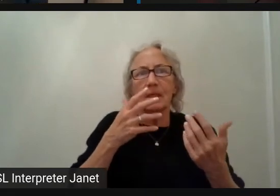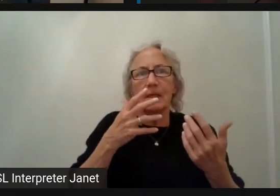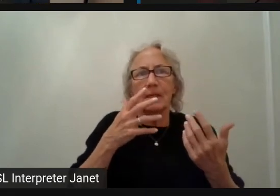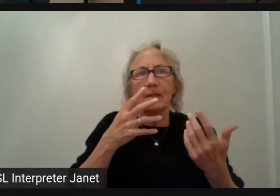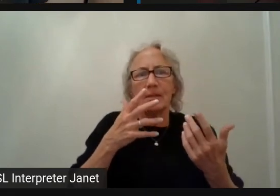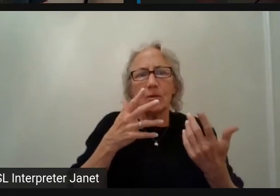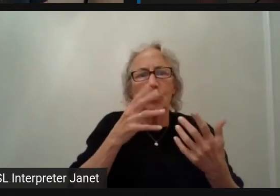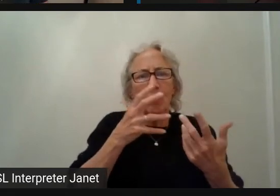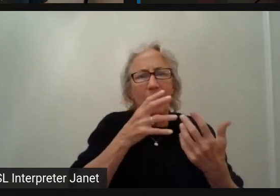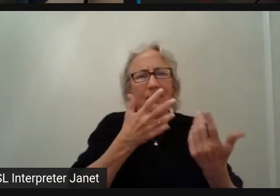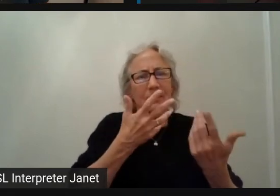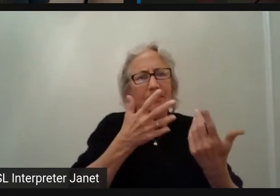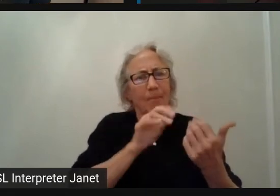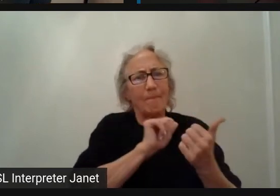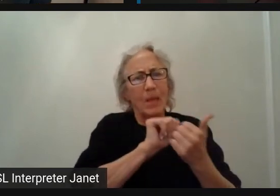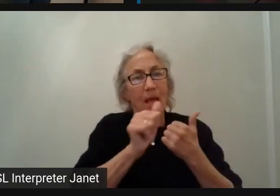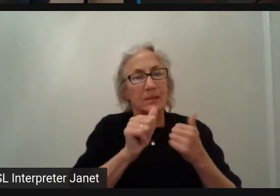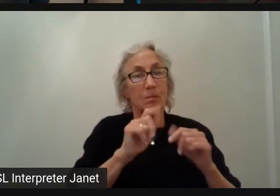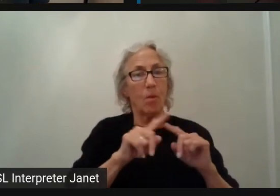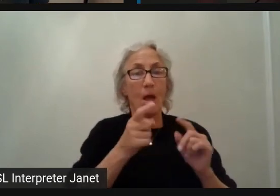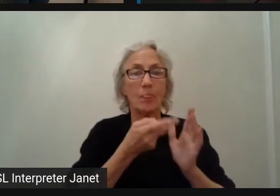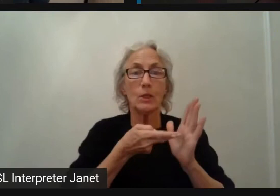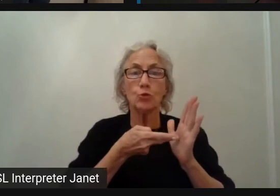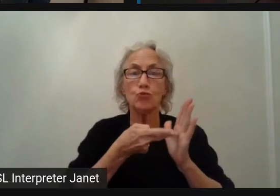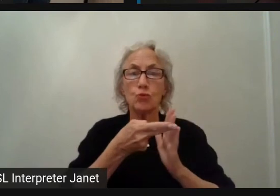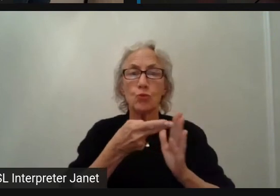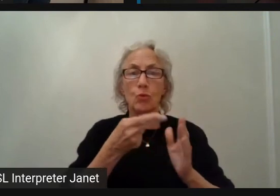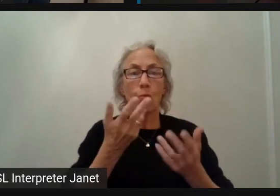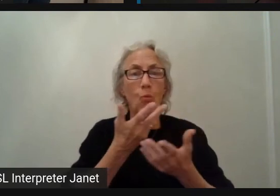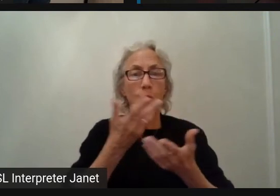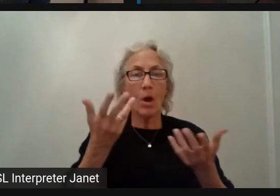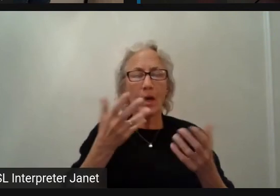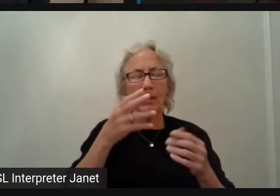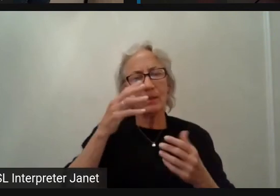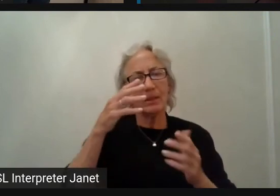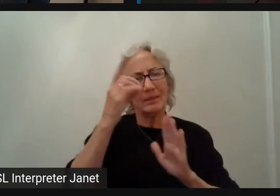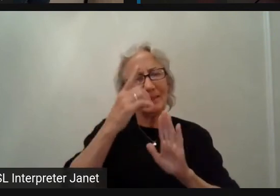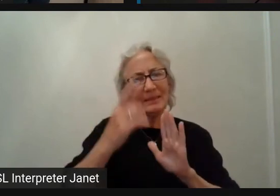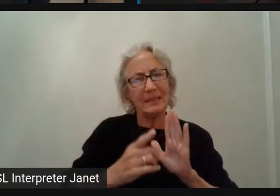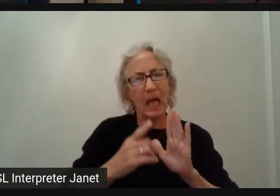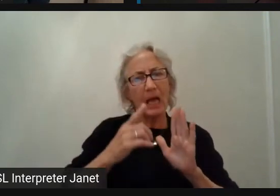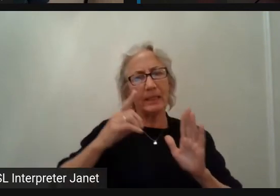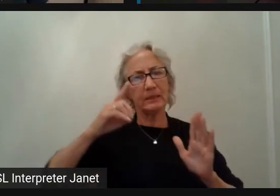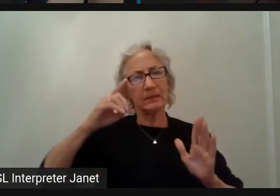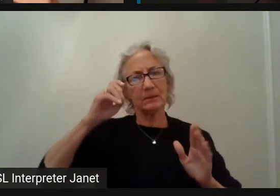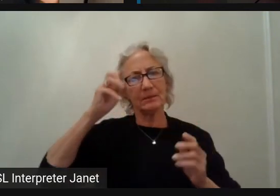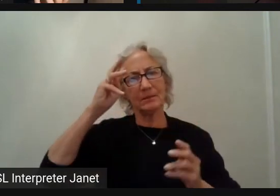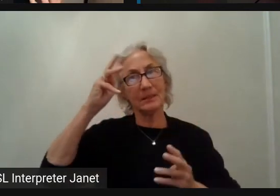The truth is that I really think that the design team has the biggest impact because it's their vision.